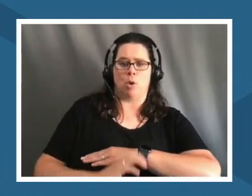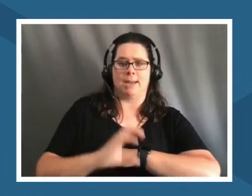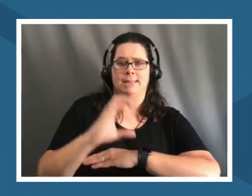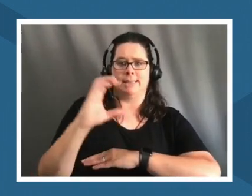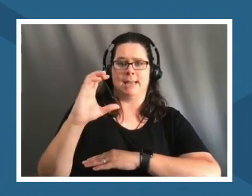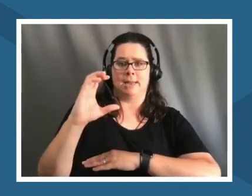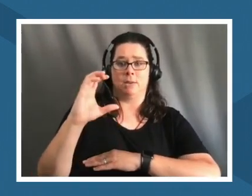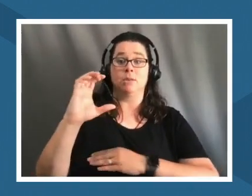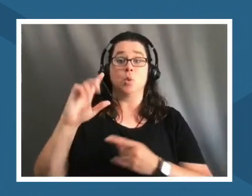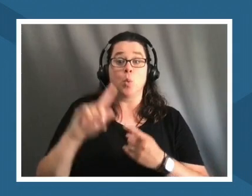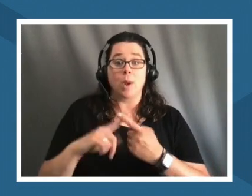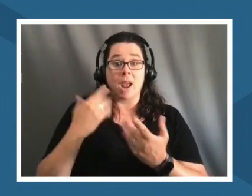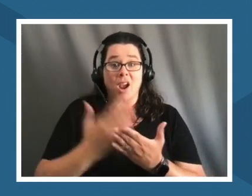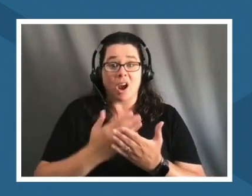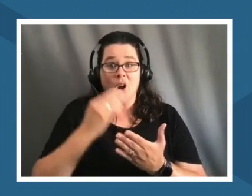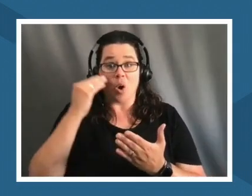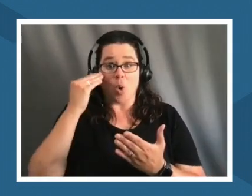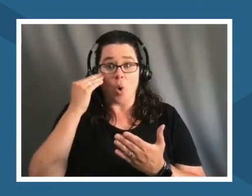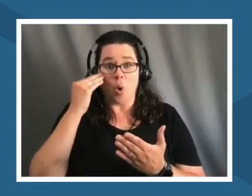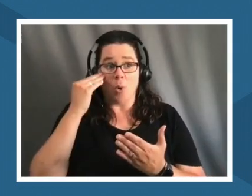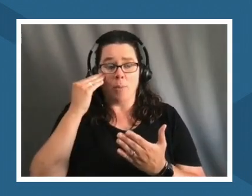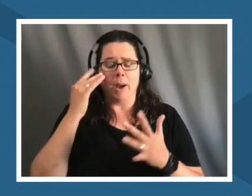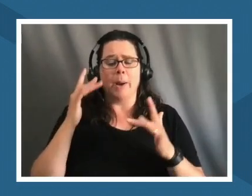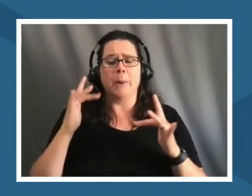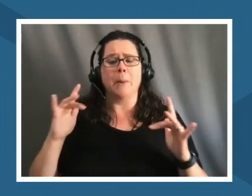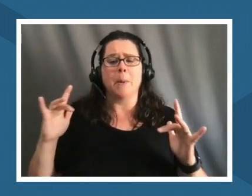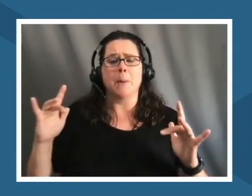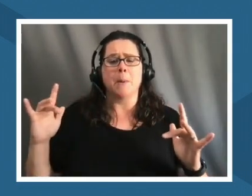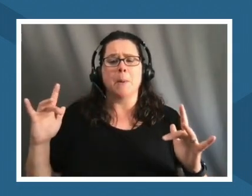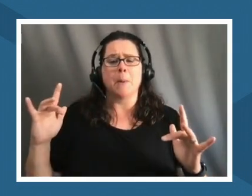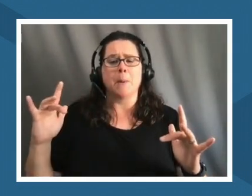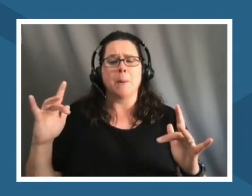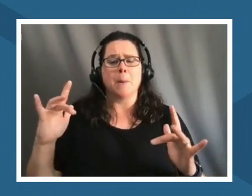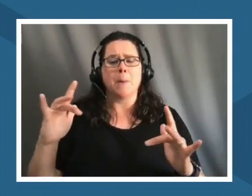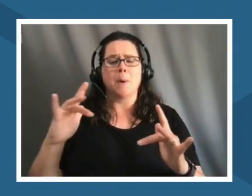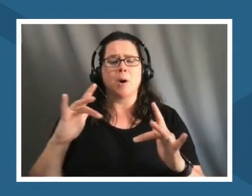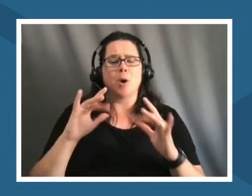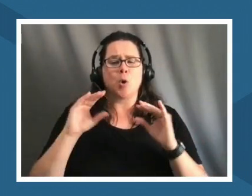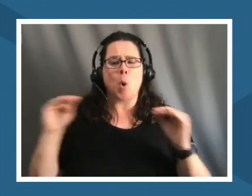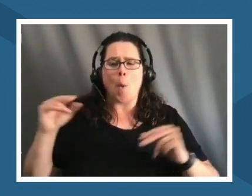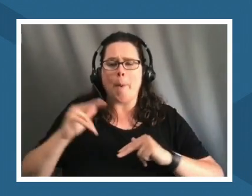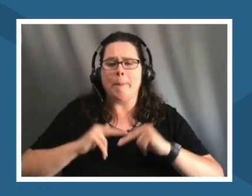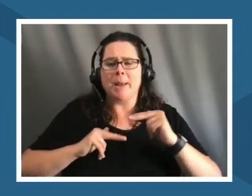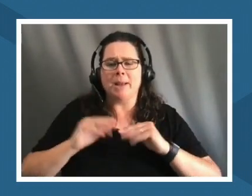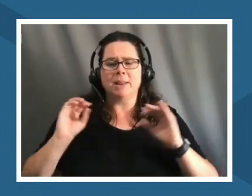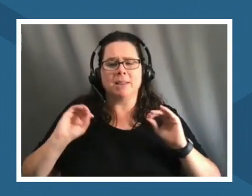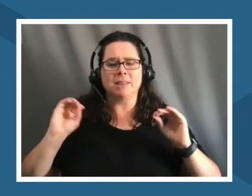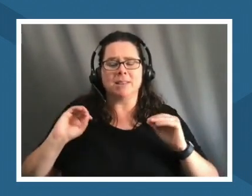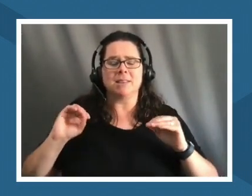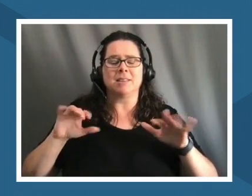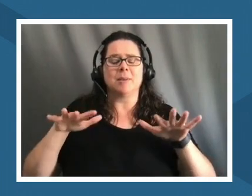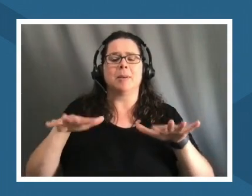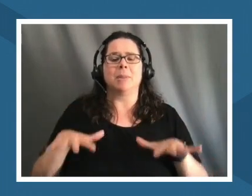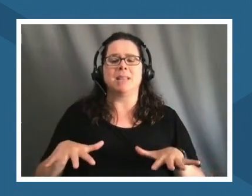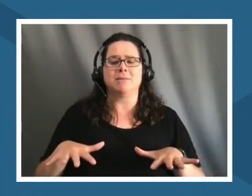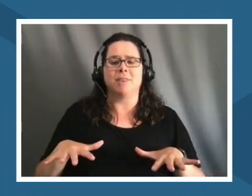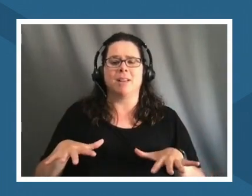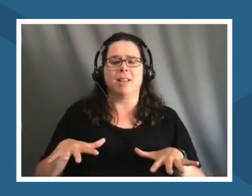there are no obstructions and i find that really peaceful like i can